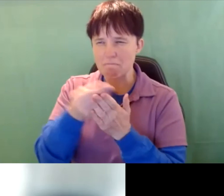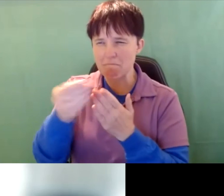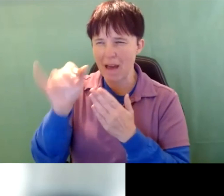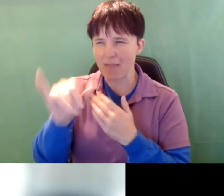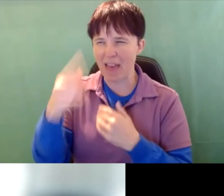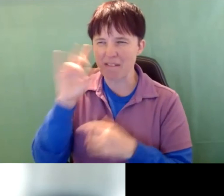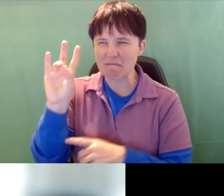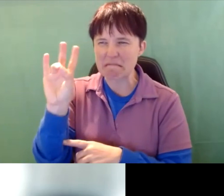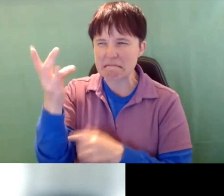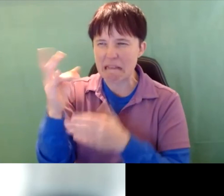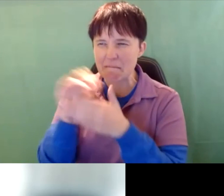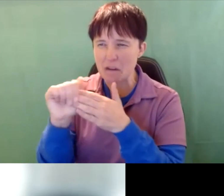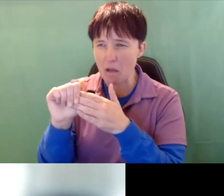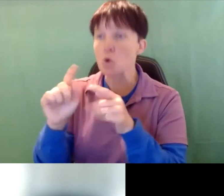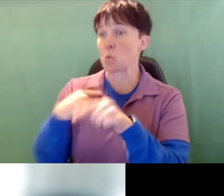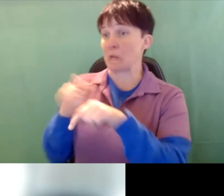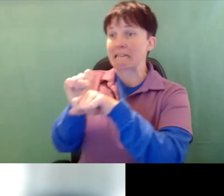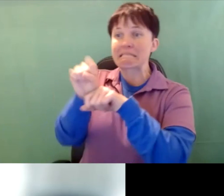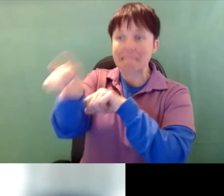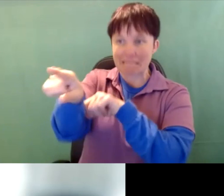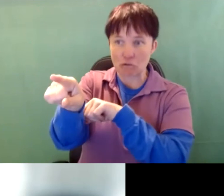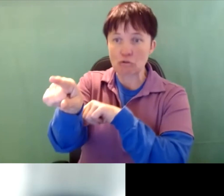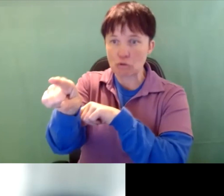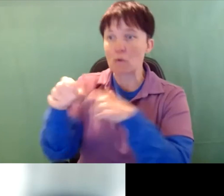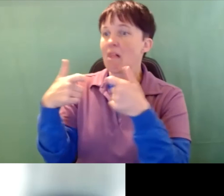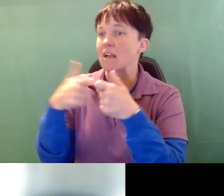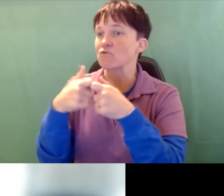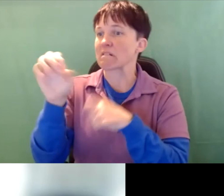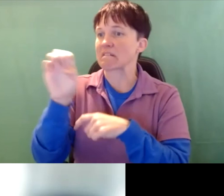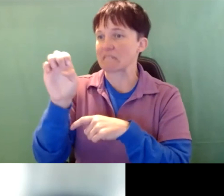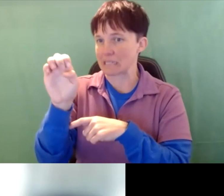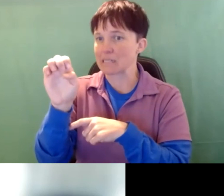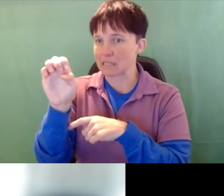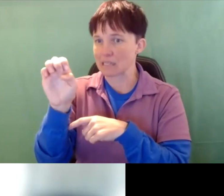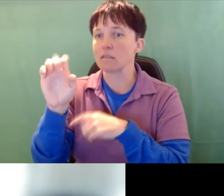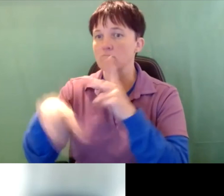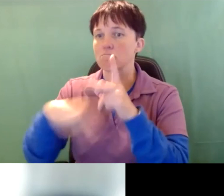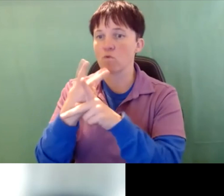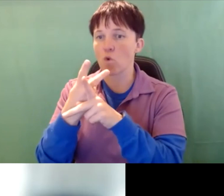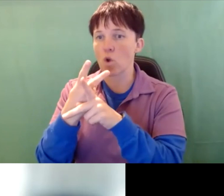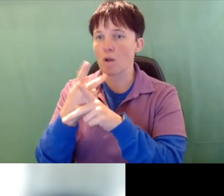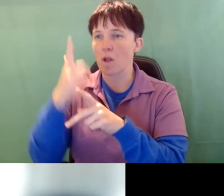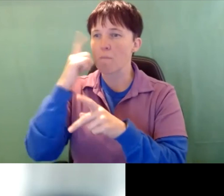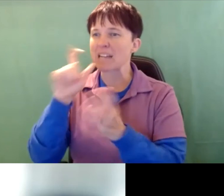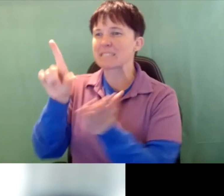But we can send you an electronic version if you want it. It doesn’t because it's